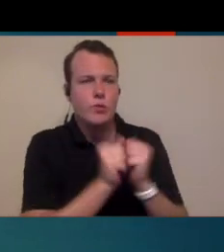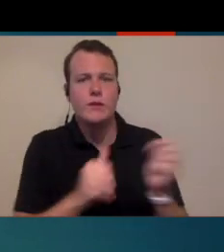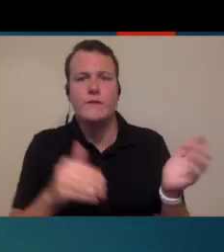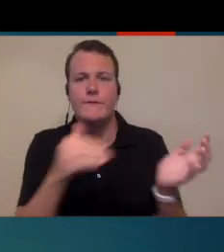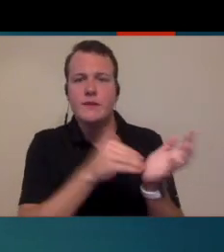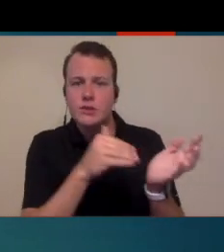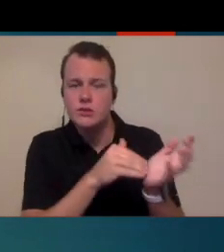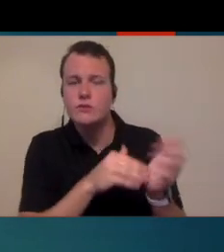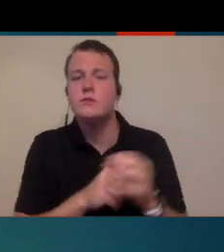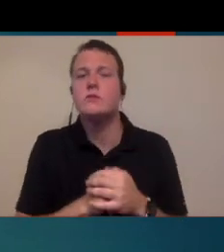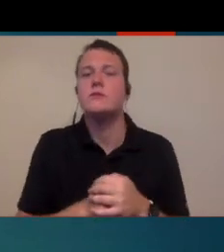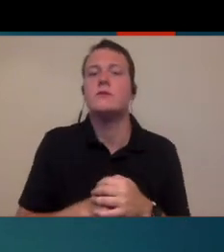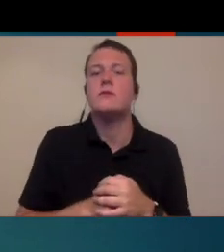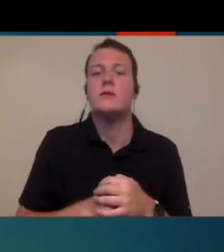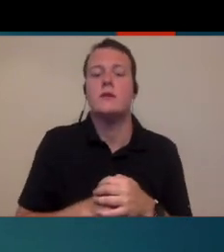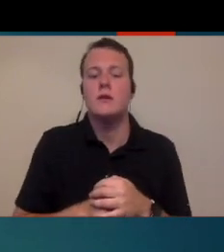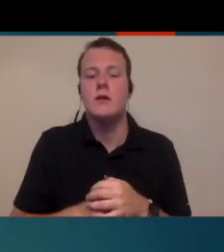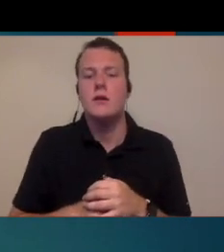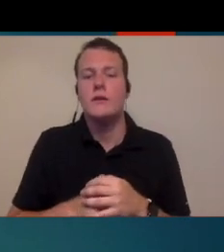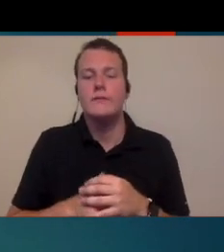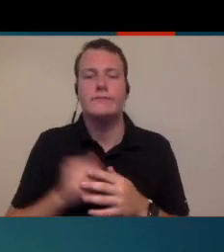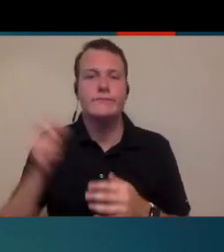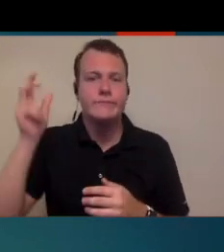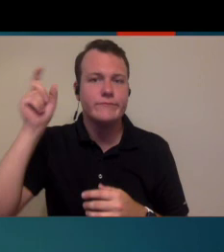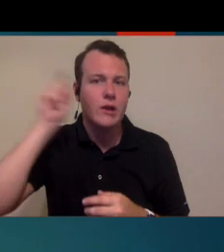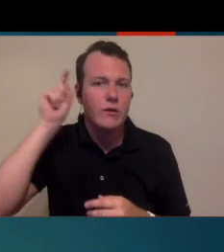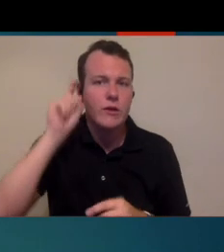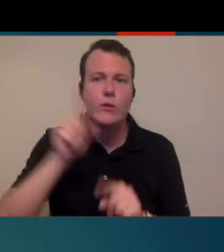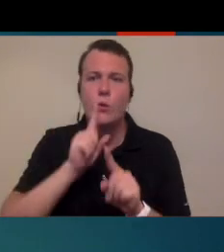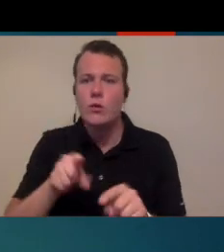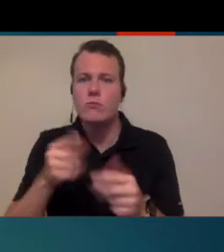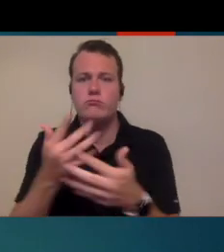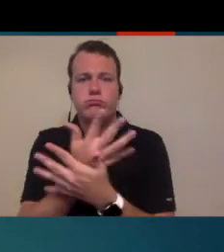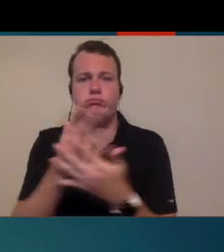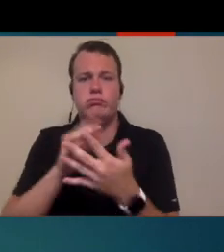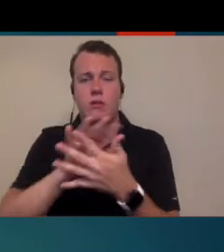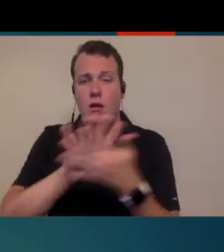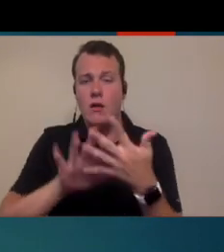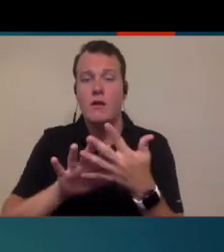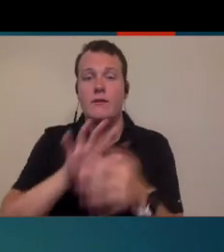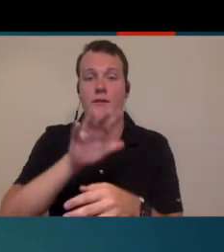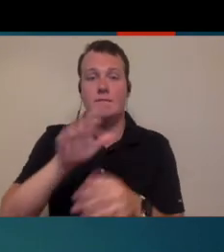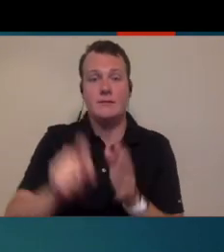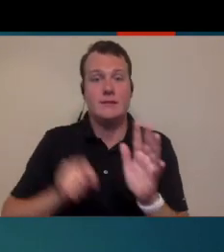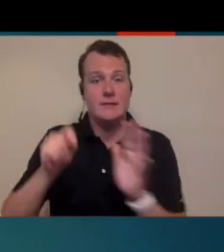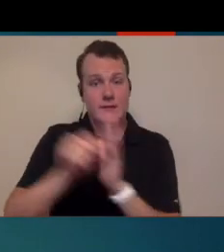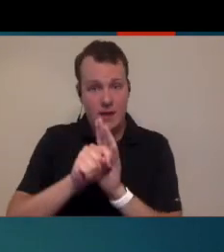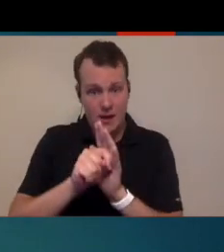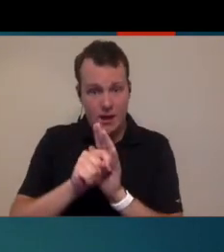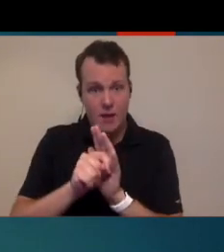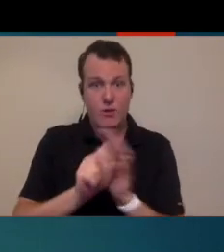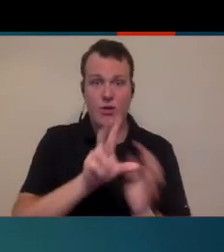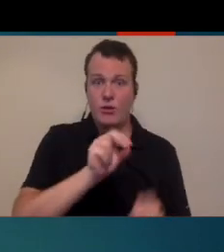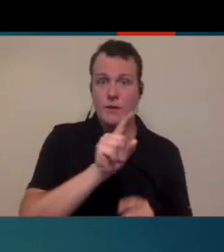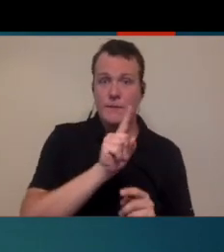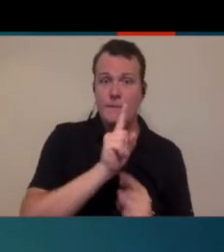physician, submit claims, place hearing aid orders, all of those things, all within that appointment time slot, you probably are going to have to make that